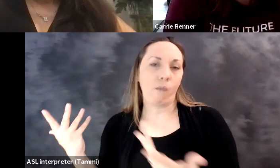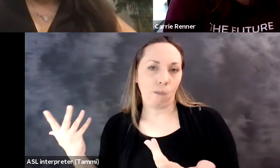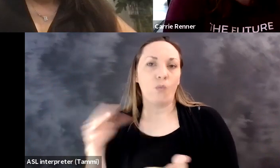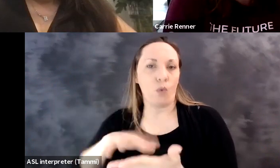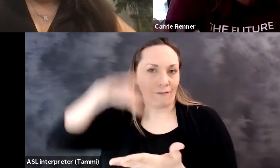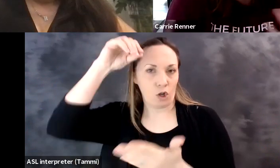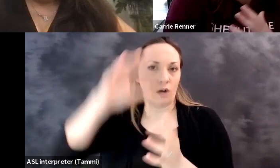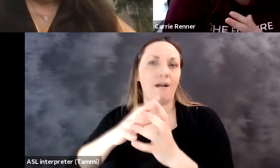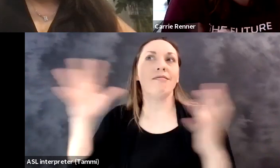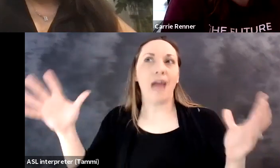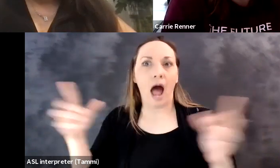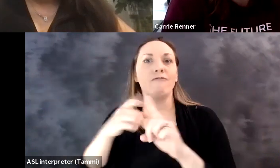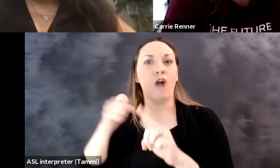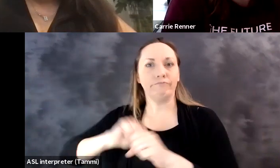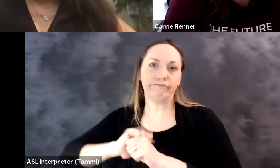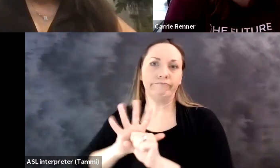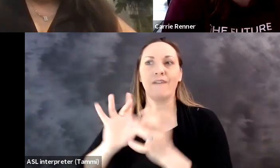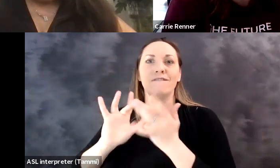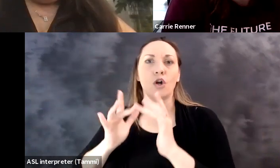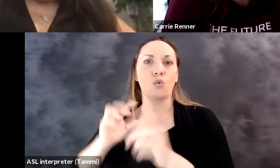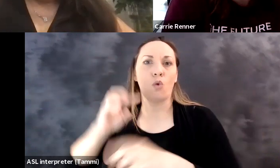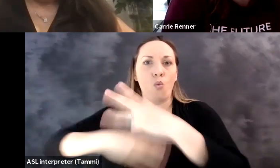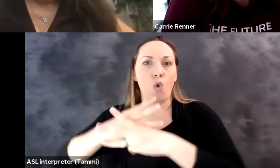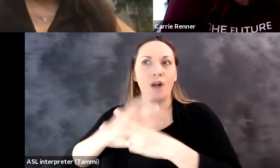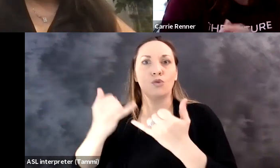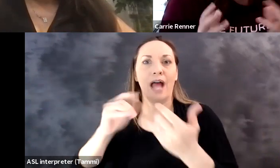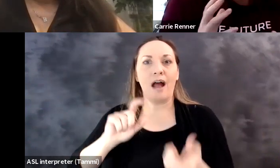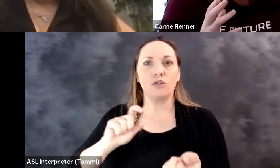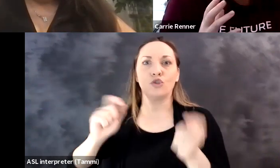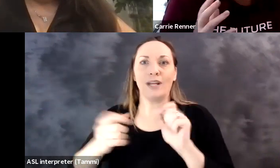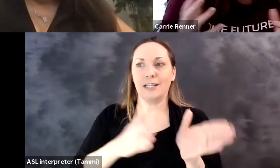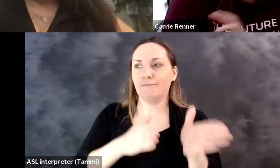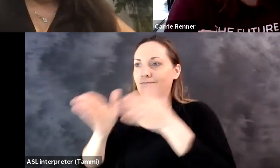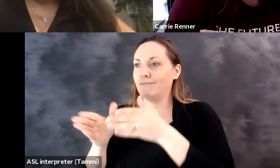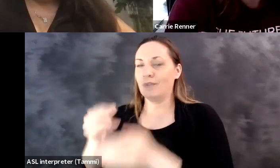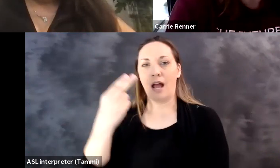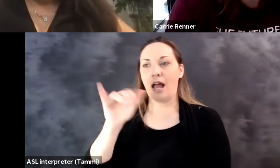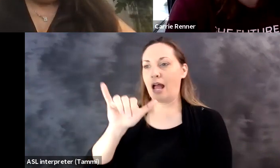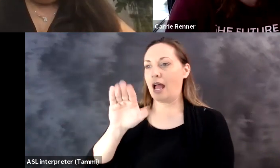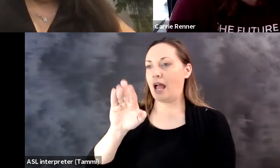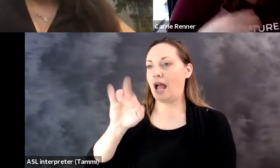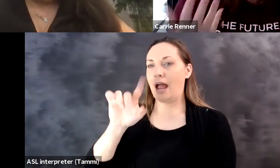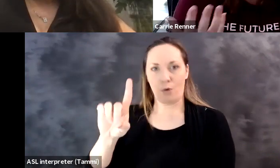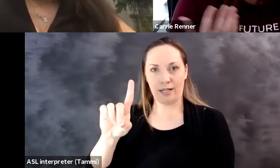going out I think we've got to a heavy burden of responsibility. We've learned a lot from the virtual world.